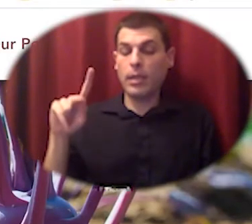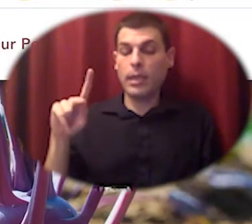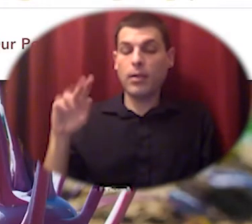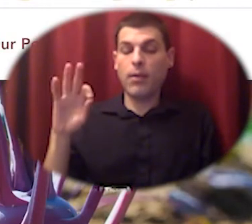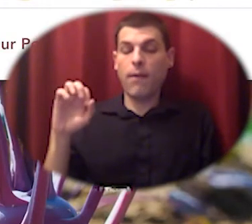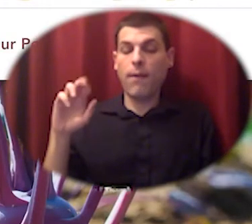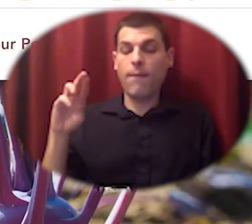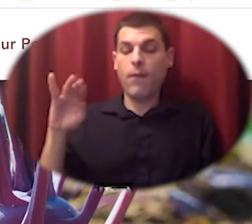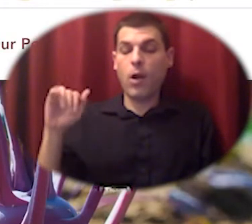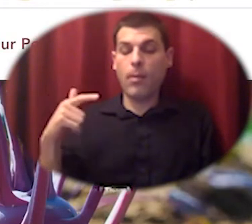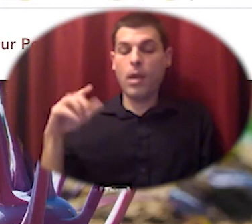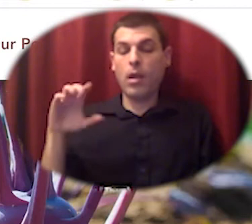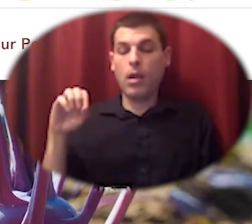and here on the website scrolling around